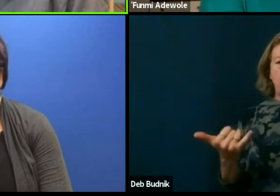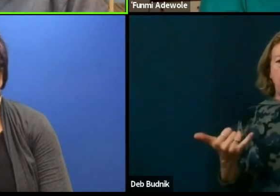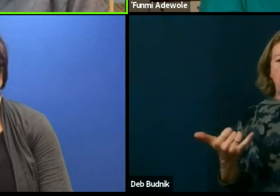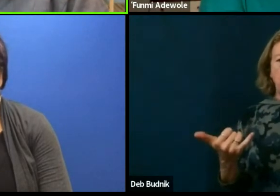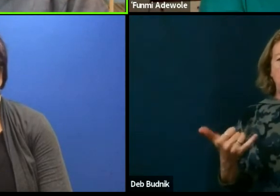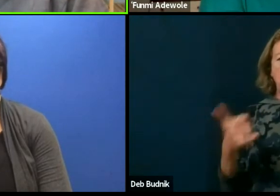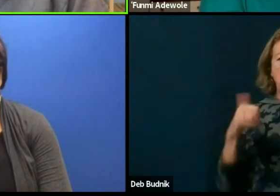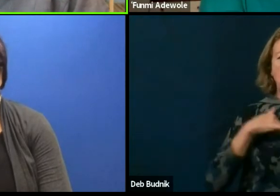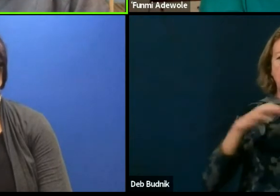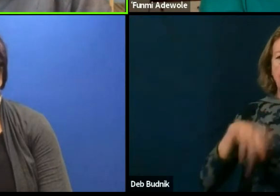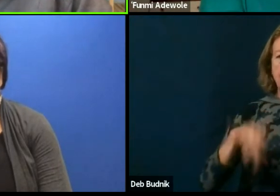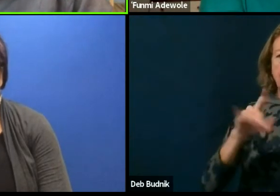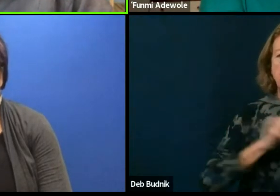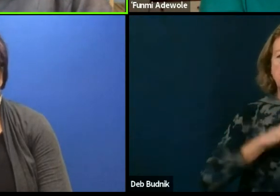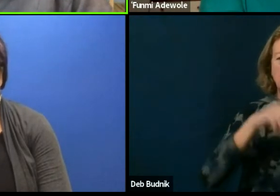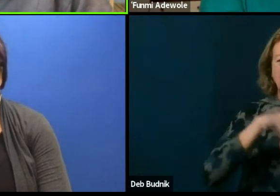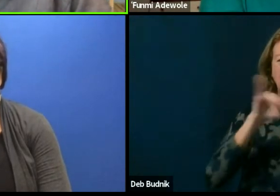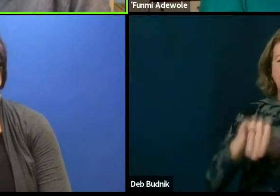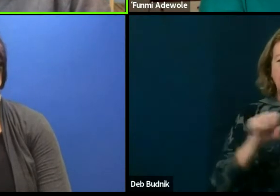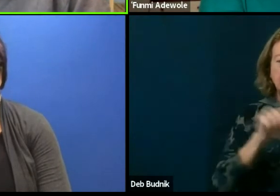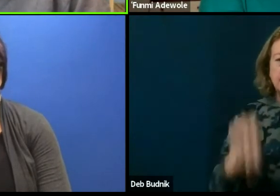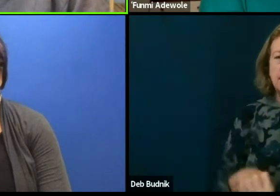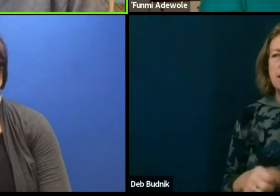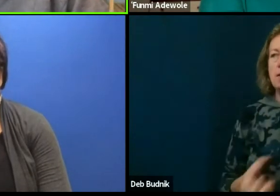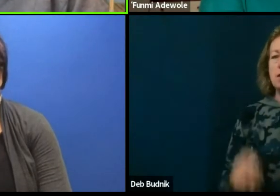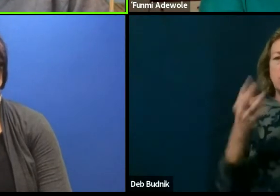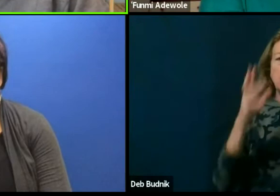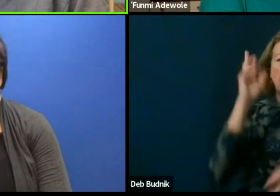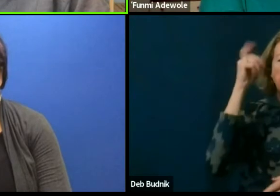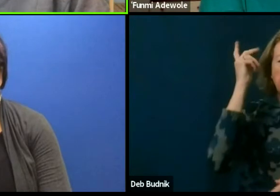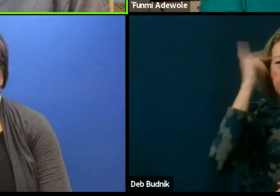in this so much political and cultural polarization,